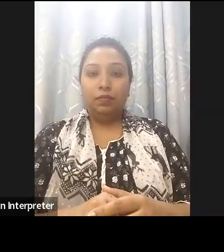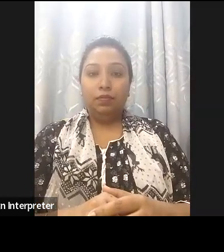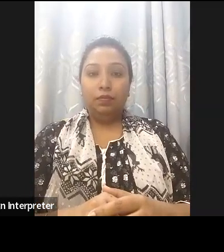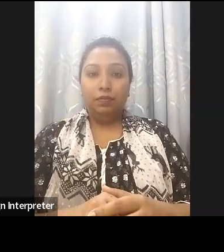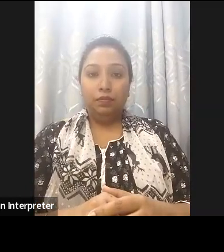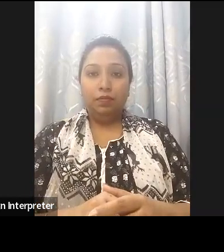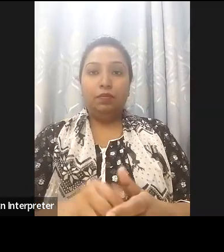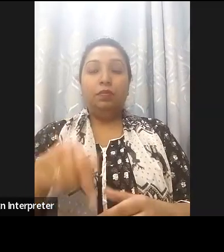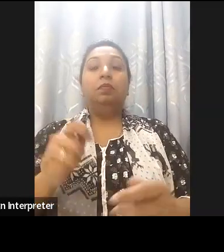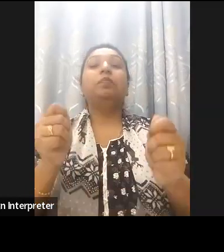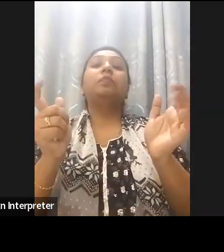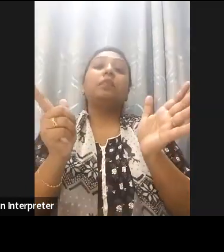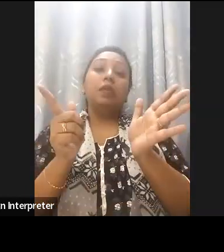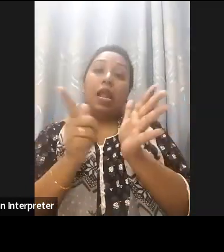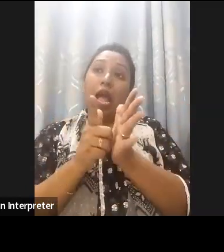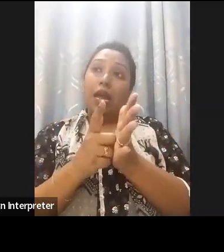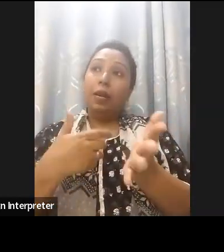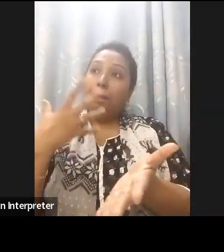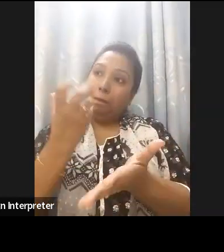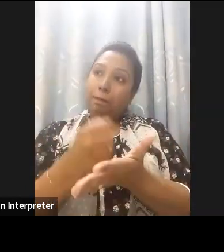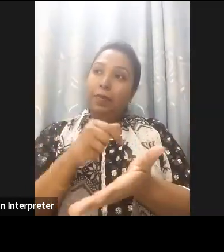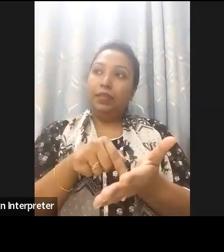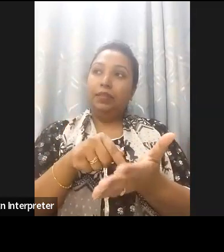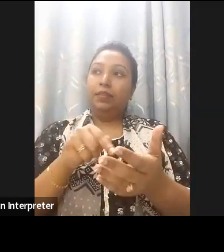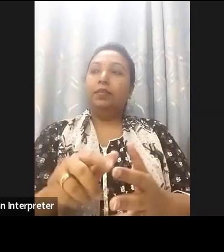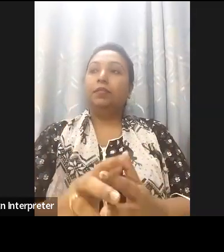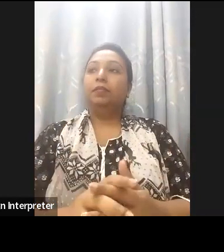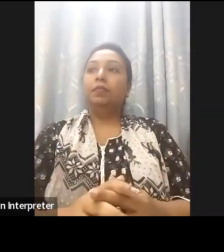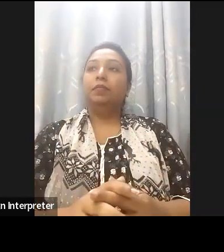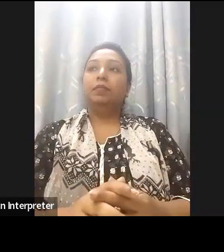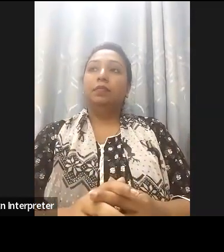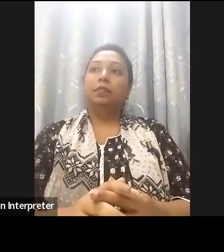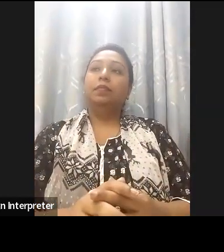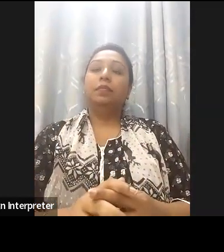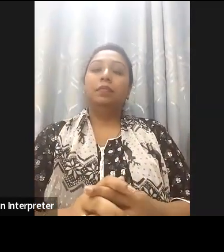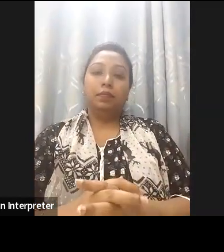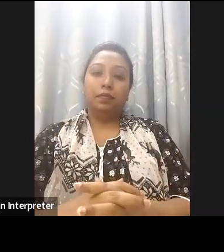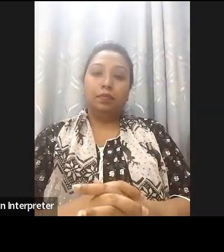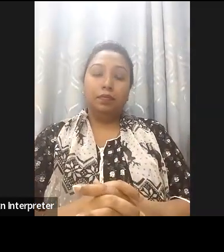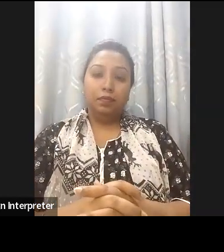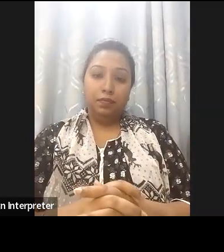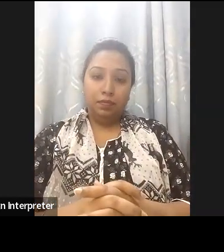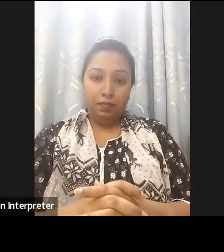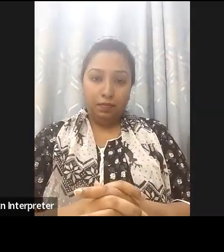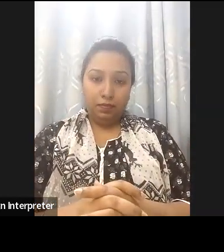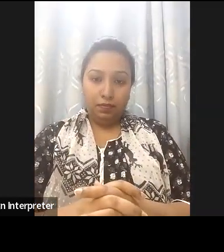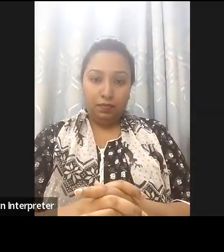law we have adopted in line with even Convention of Rights of Persons with Disabilities and I believe